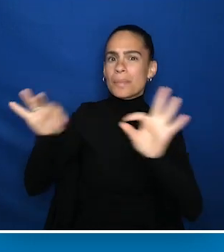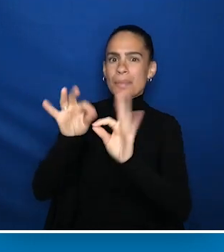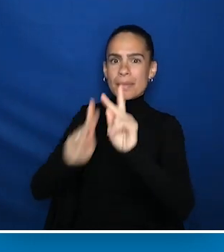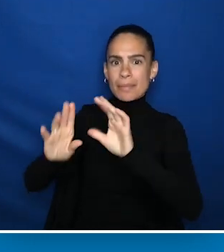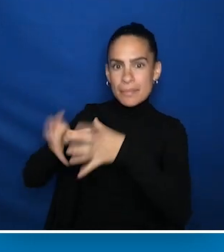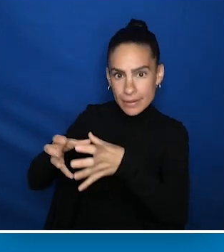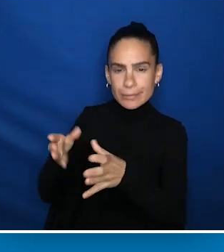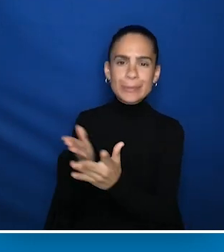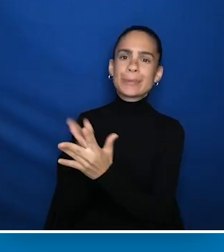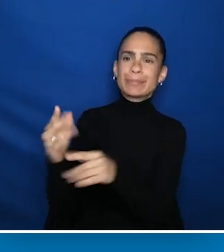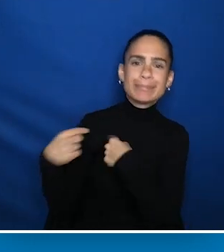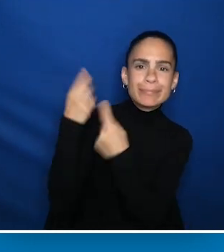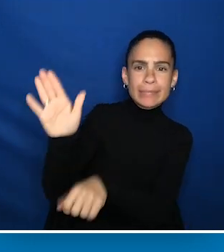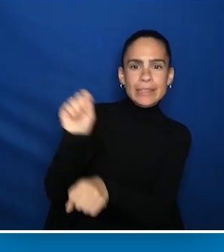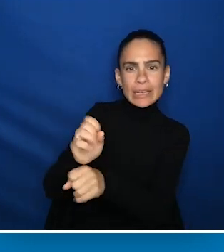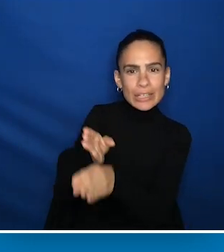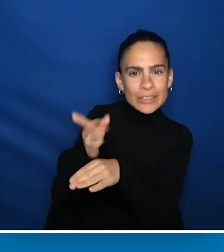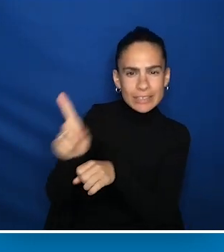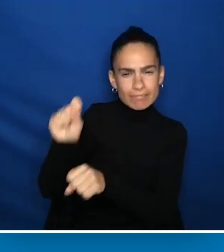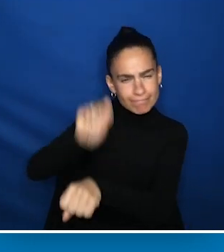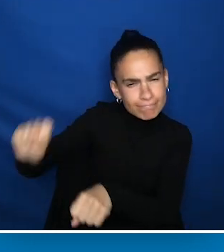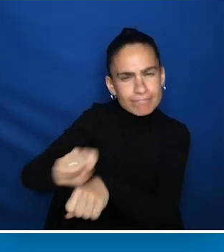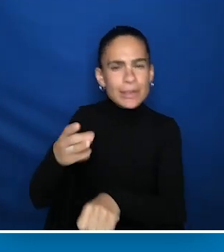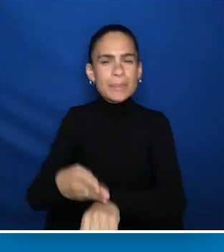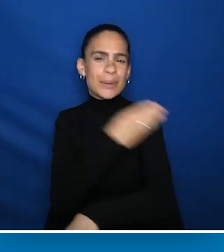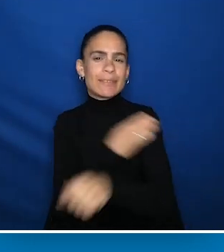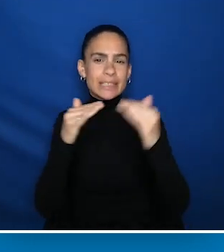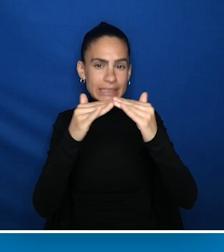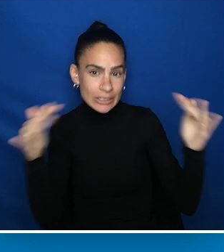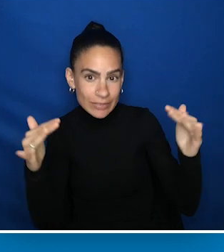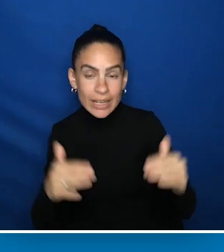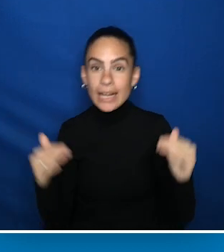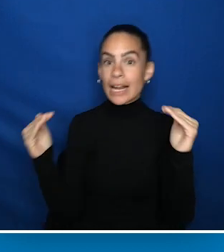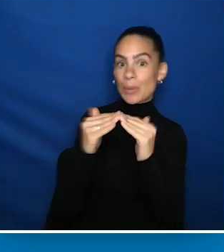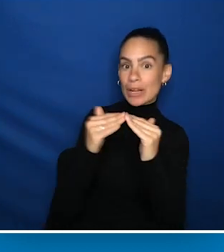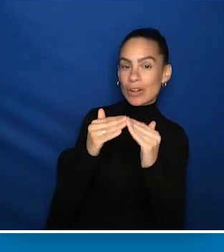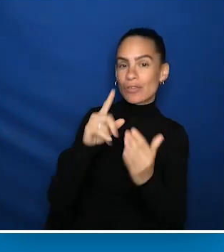Throughout her career, Dr. Cook has worked to enhance diversity and equity in research and practice.